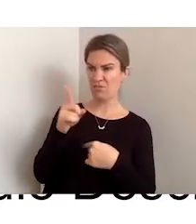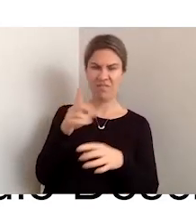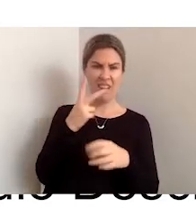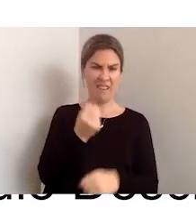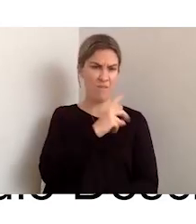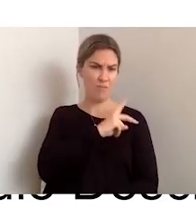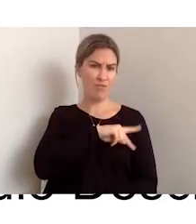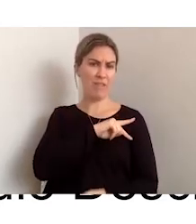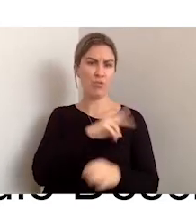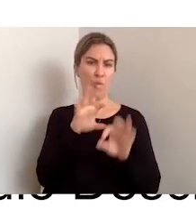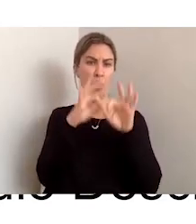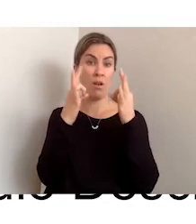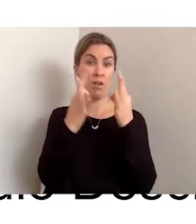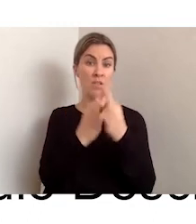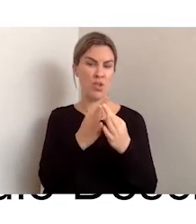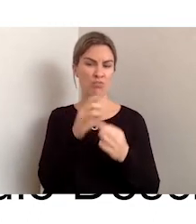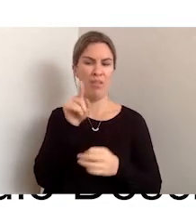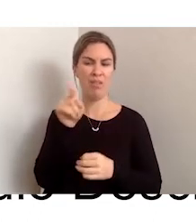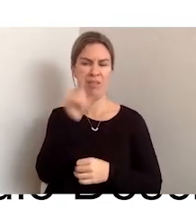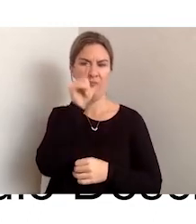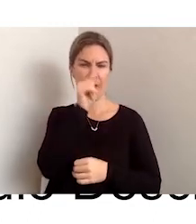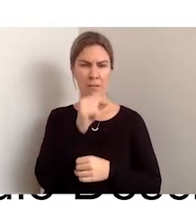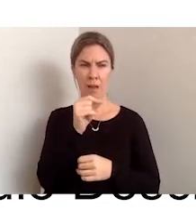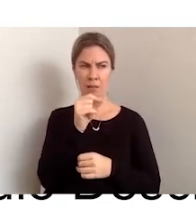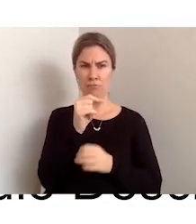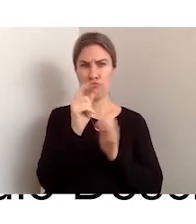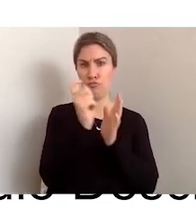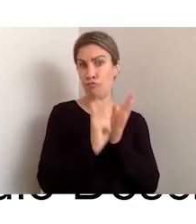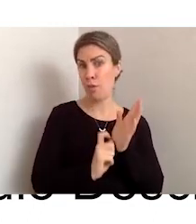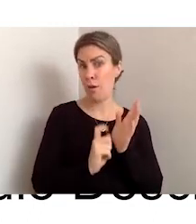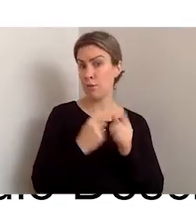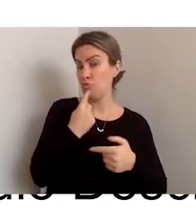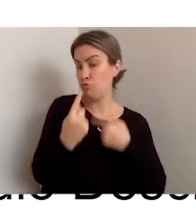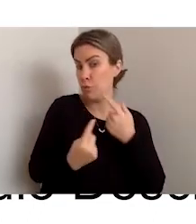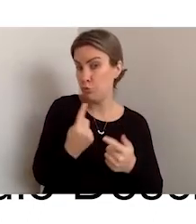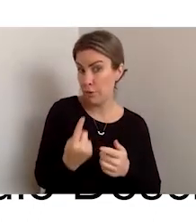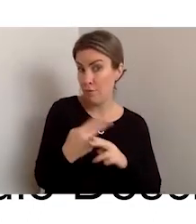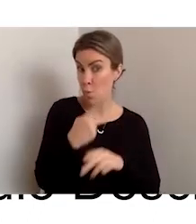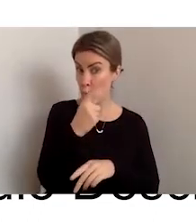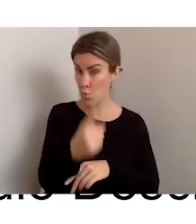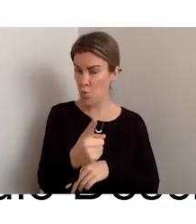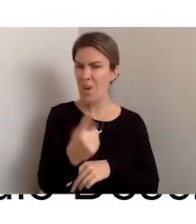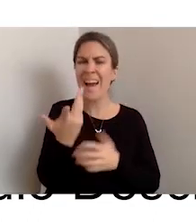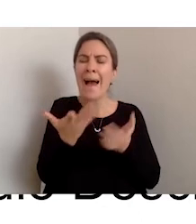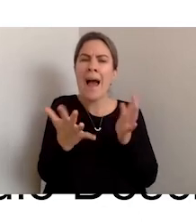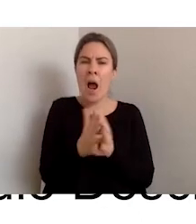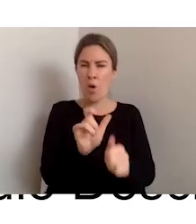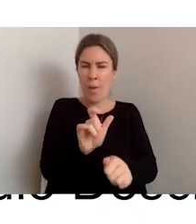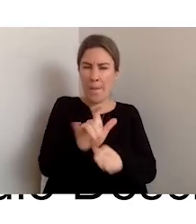write the description for you and tell you how to embed it into your video.